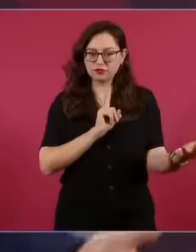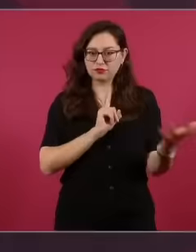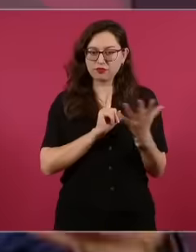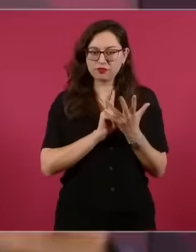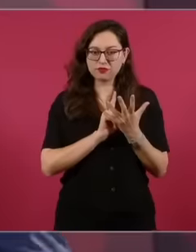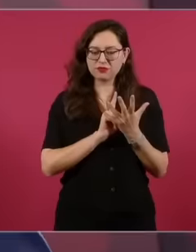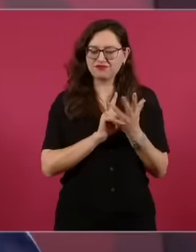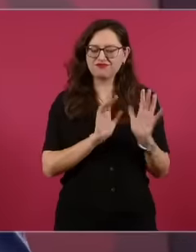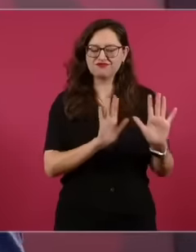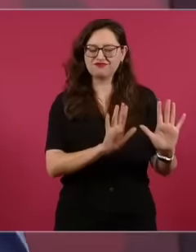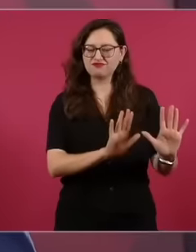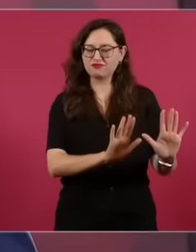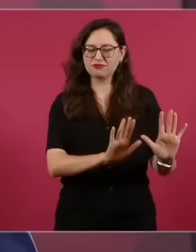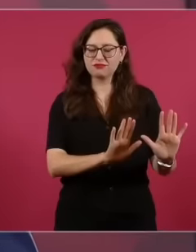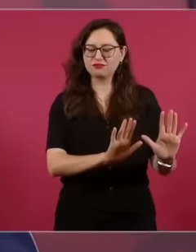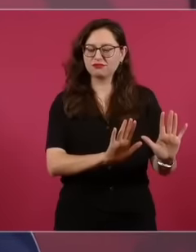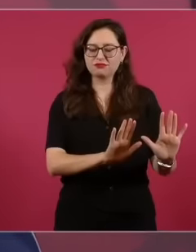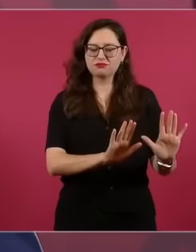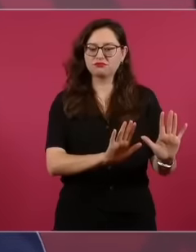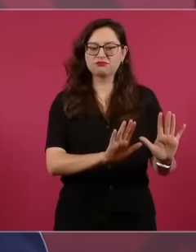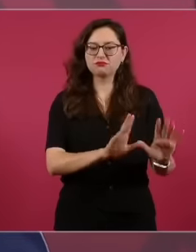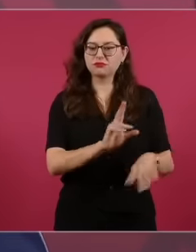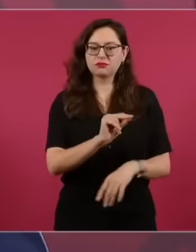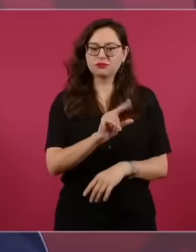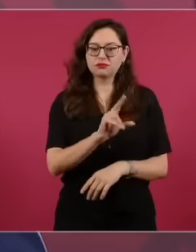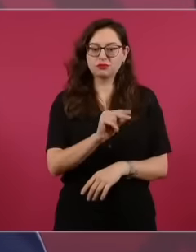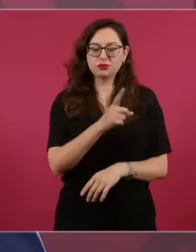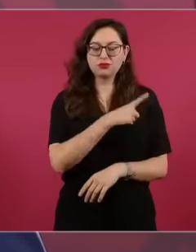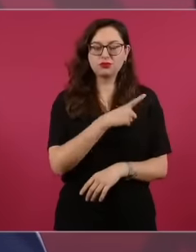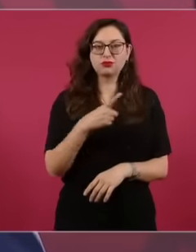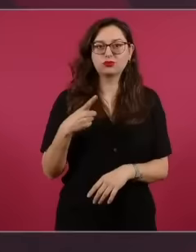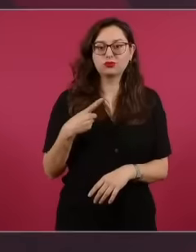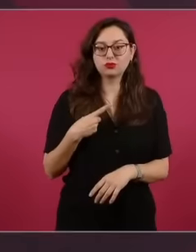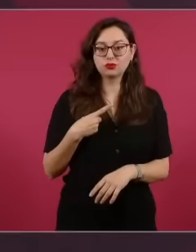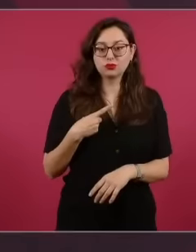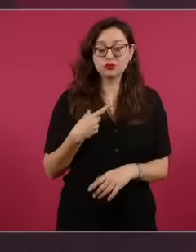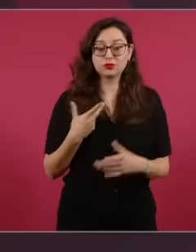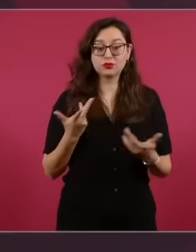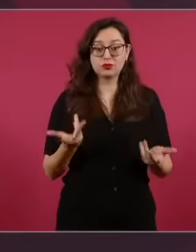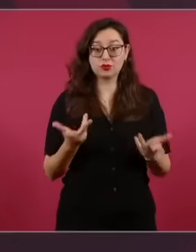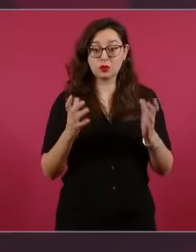take care not only of the substance but also of the